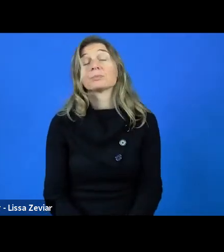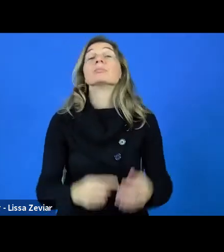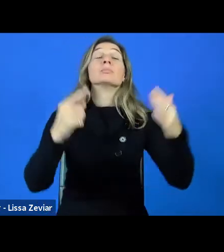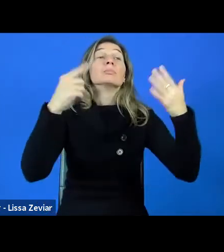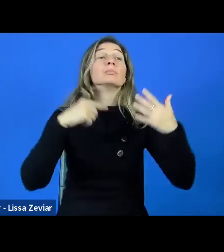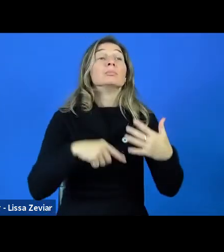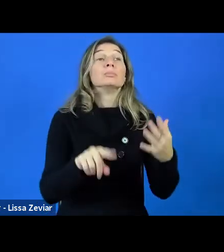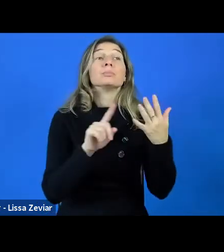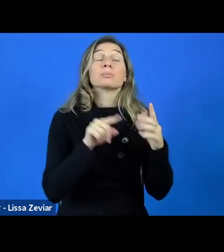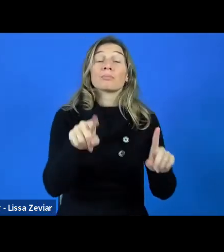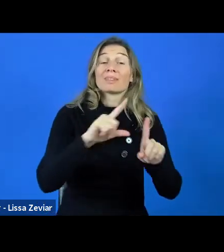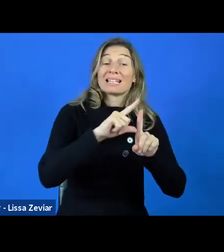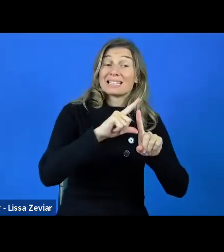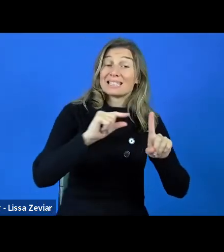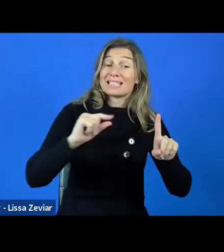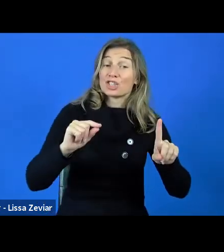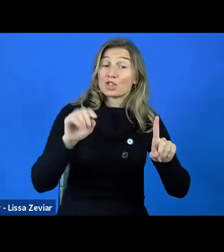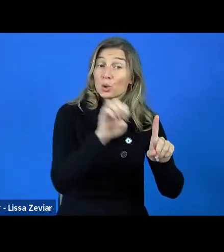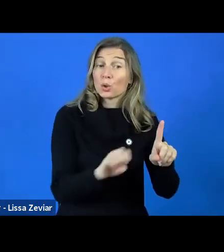The name is indicative.